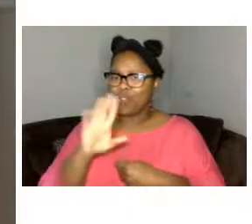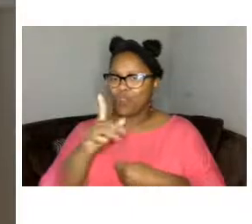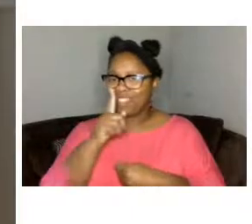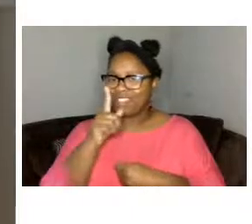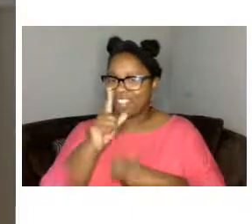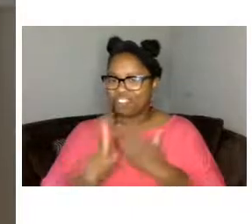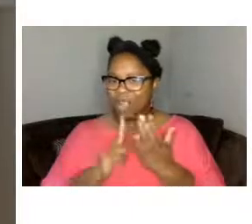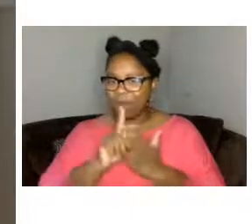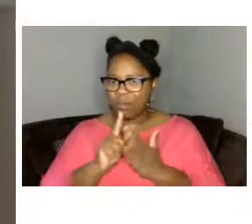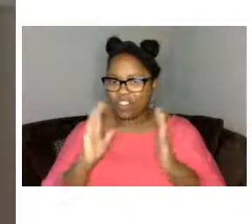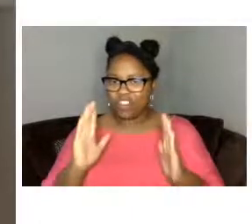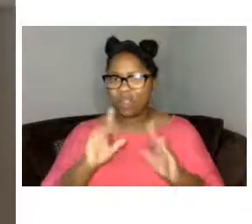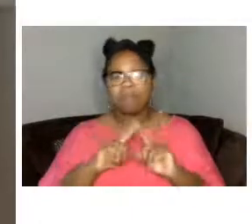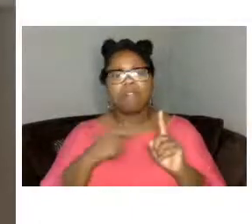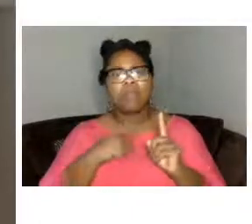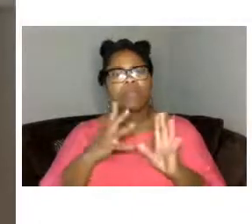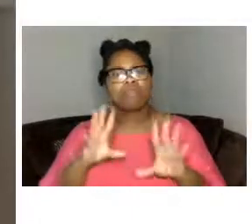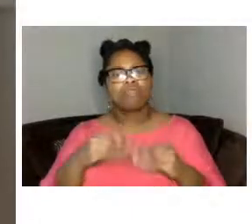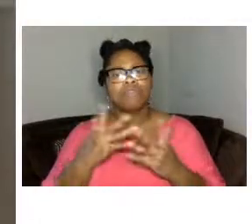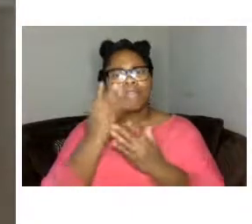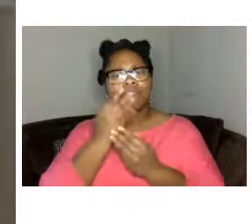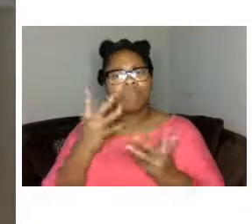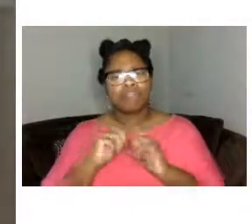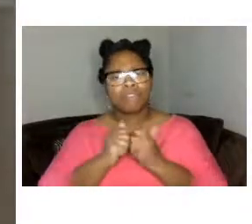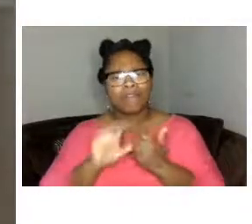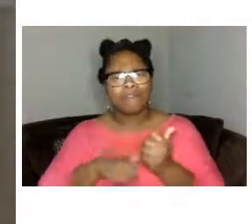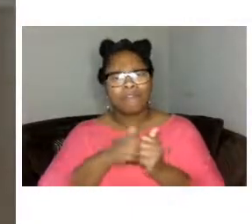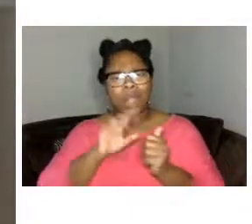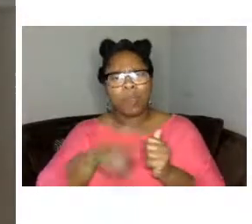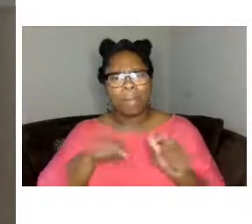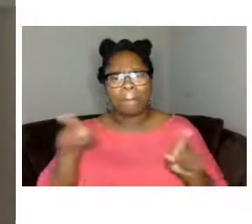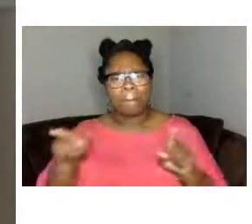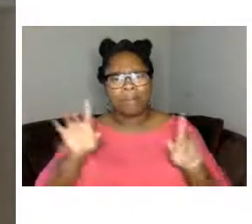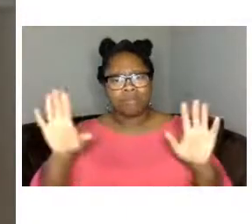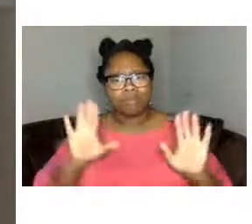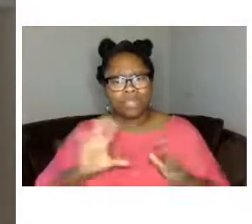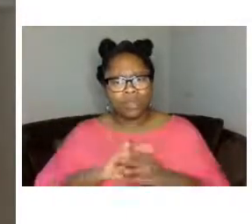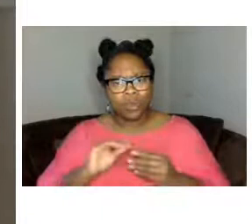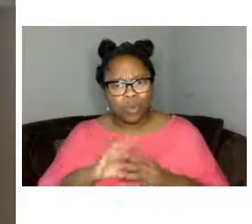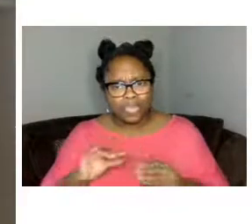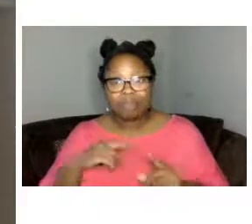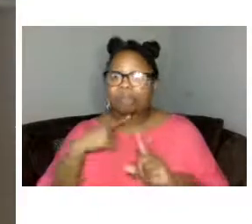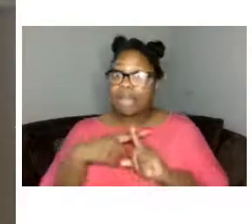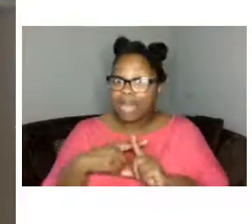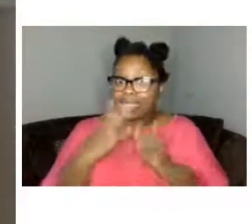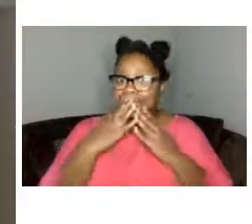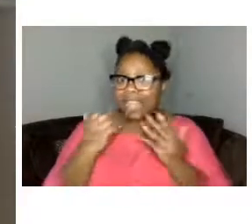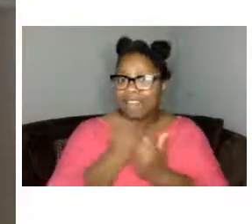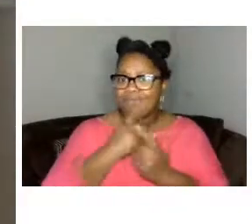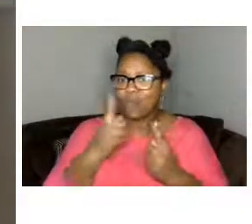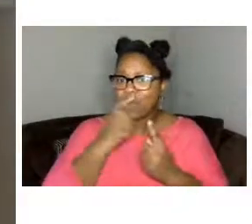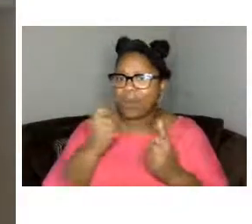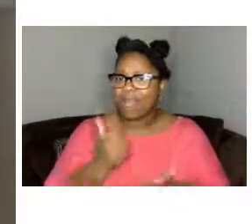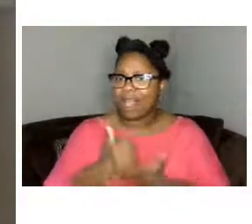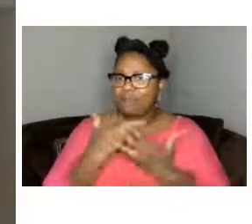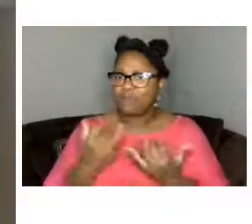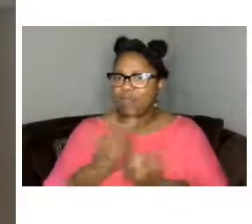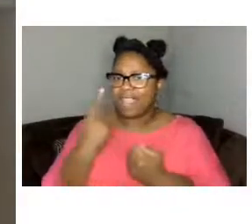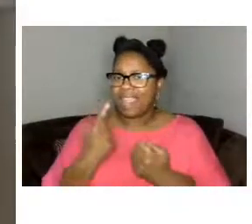on how you can follow up on the great stories we've gotten to hear today and also thank everyone who made today possible including you all who joined us